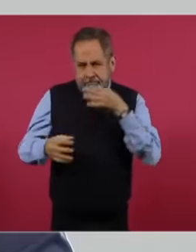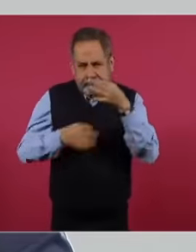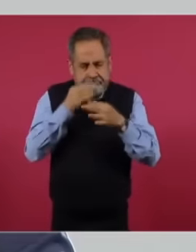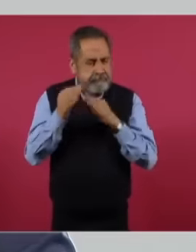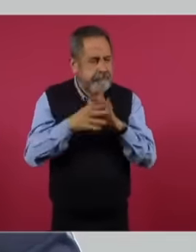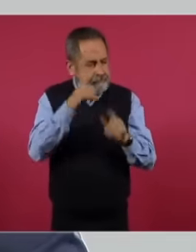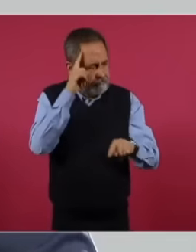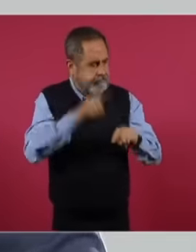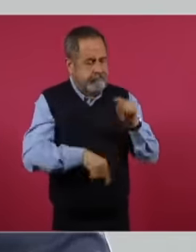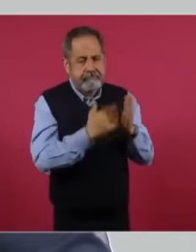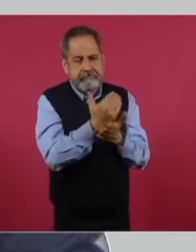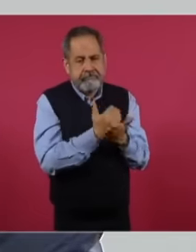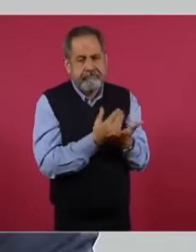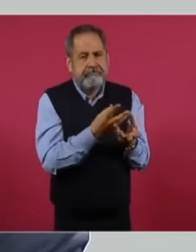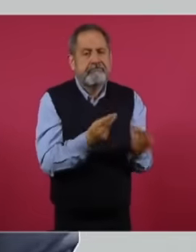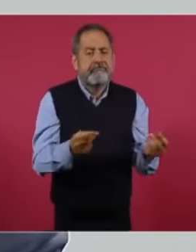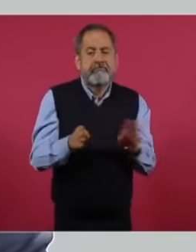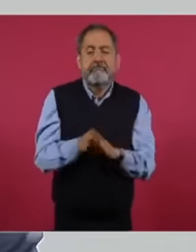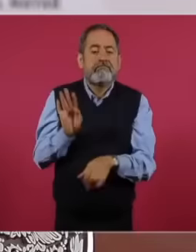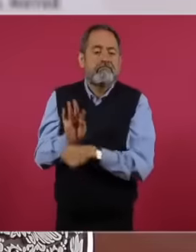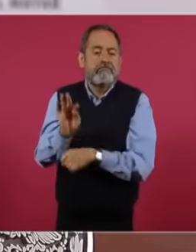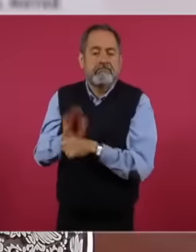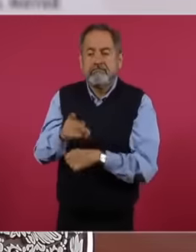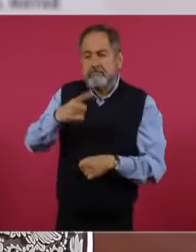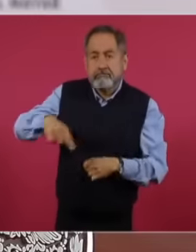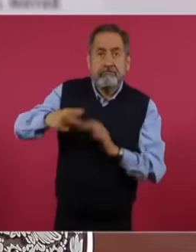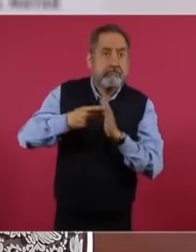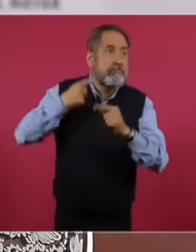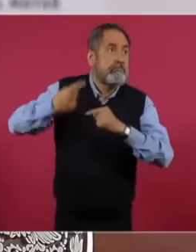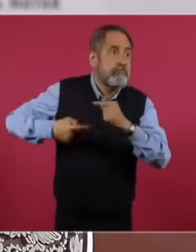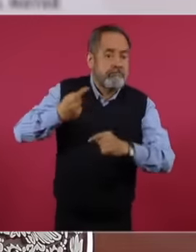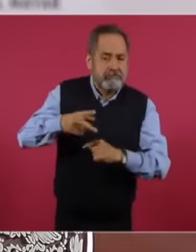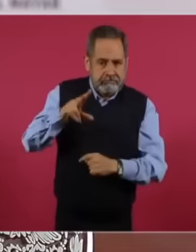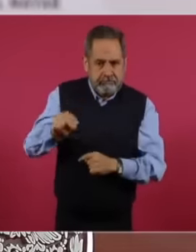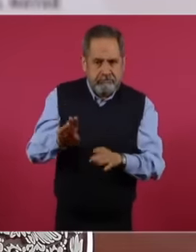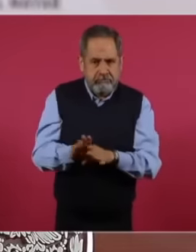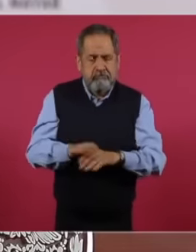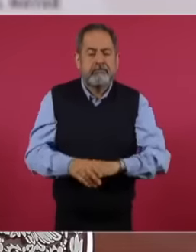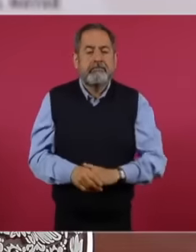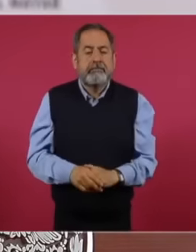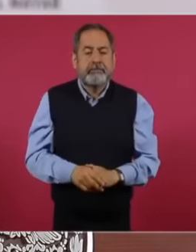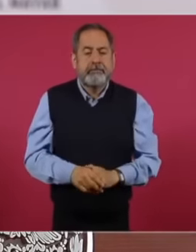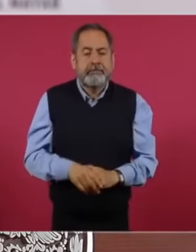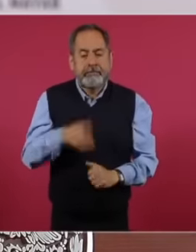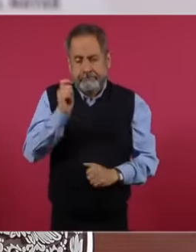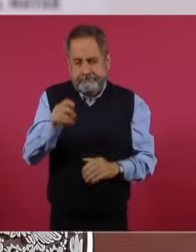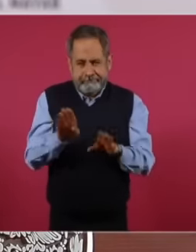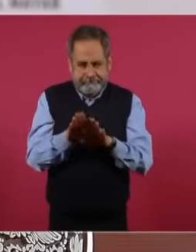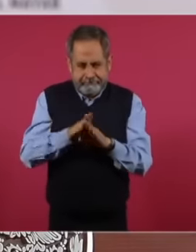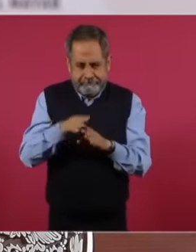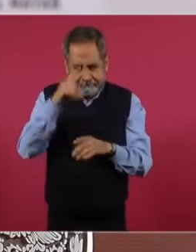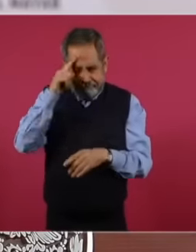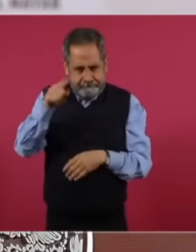the institutional guarantees of non-repetition, I am referring to a historical scheme that attempted